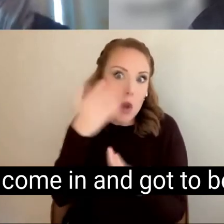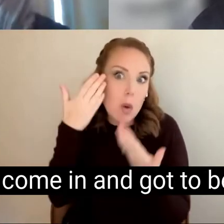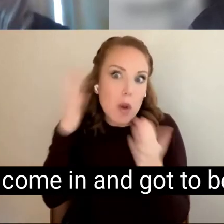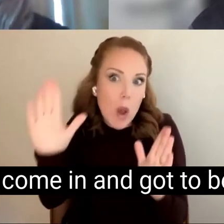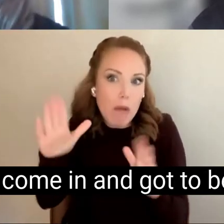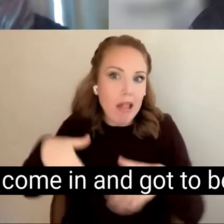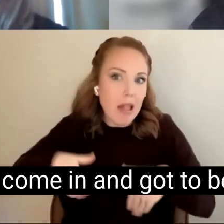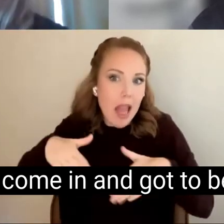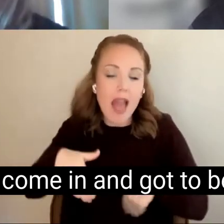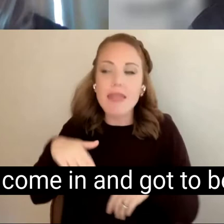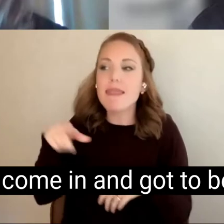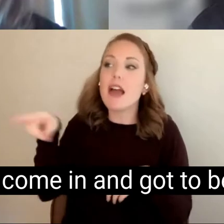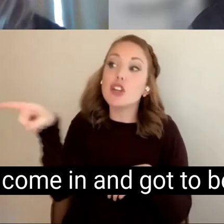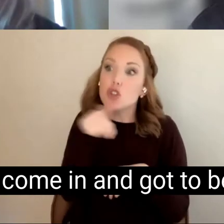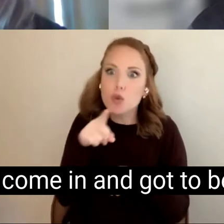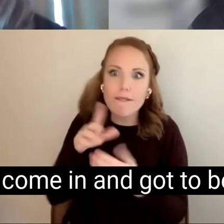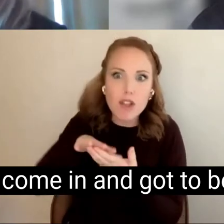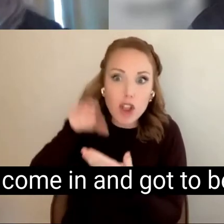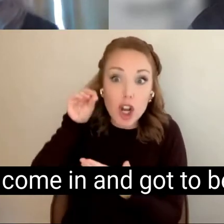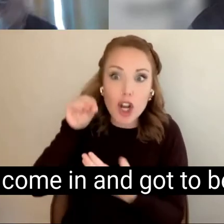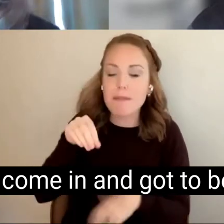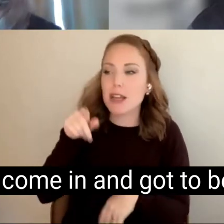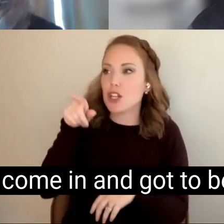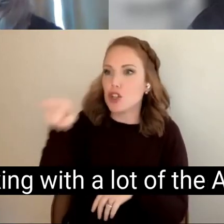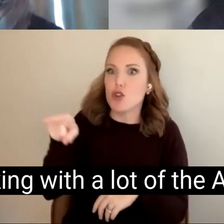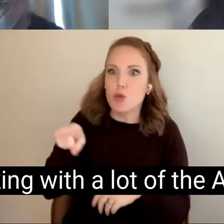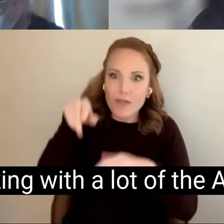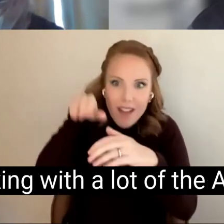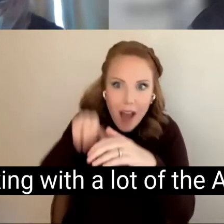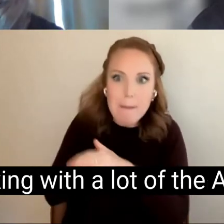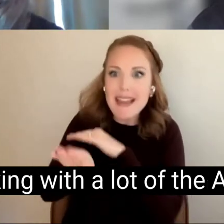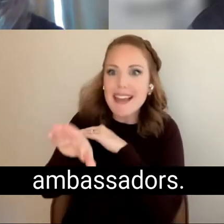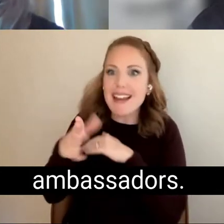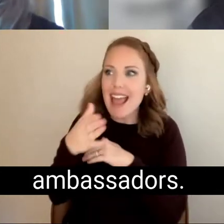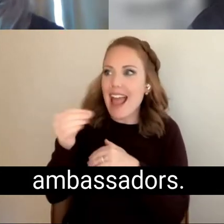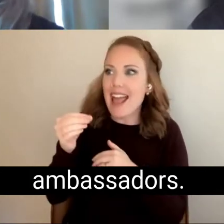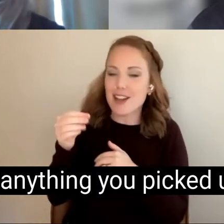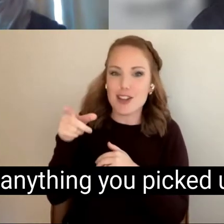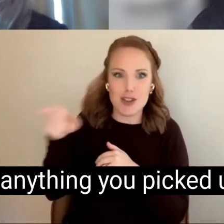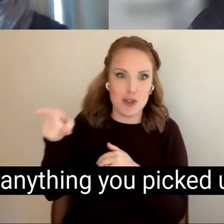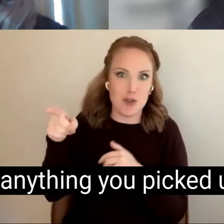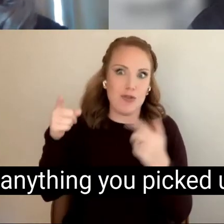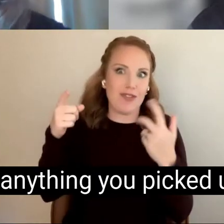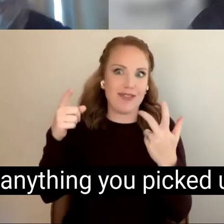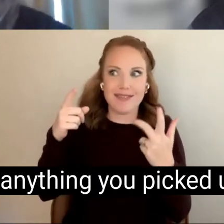of land you come in and got to benefit from working with a lot of the ABLE ambassadors. Is there anything you picked up from